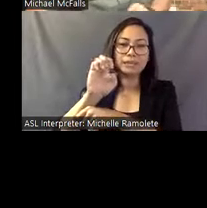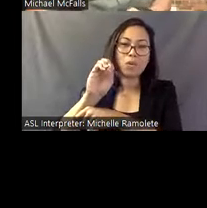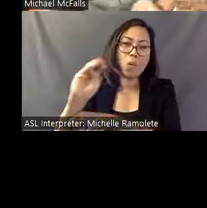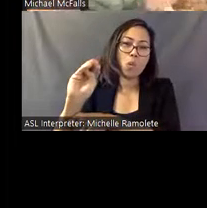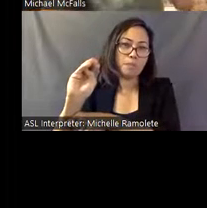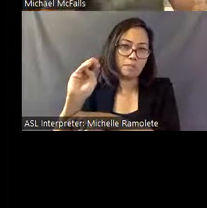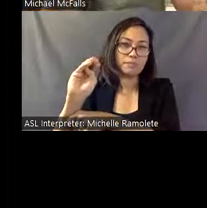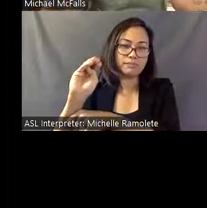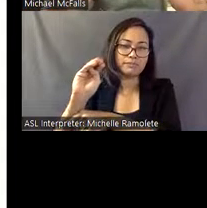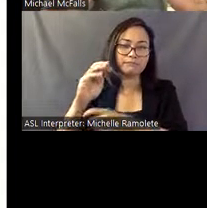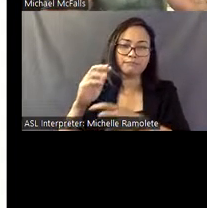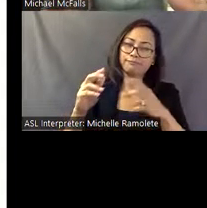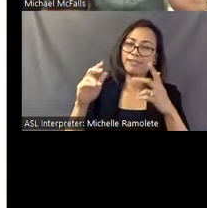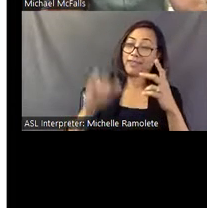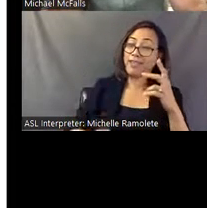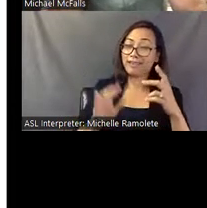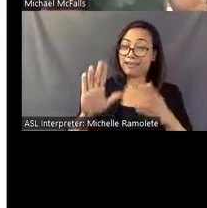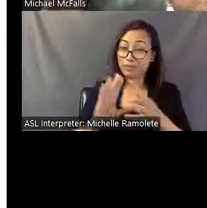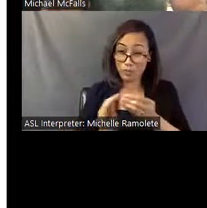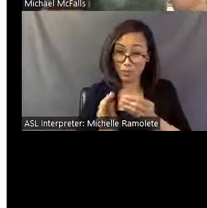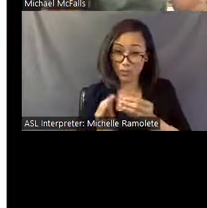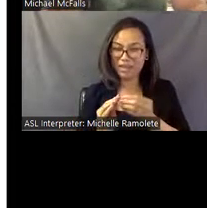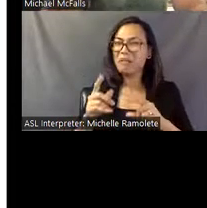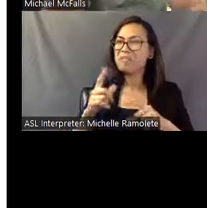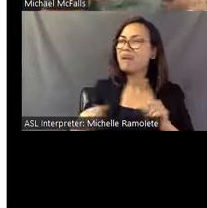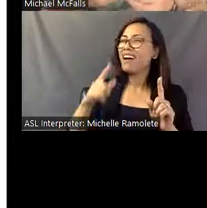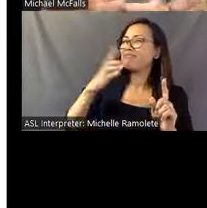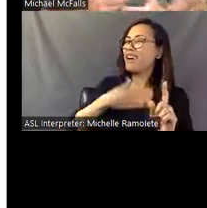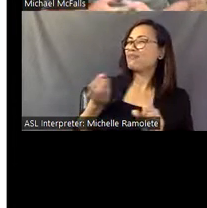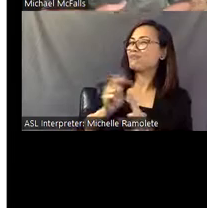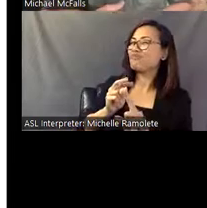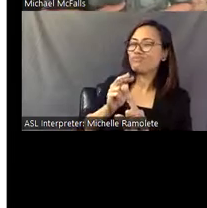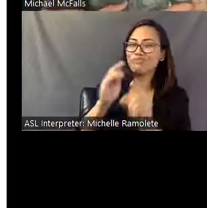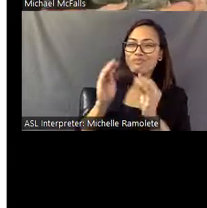So that's the story Eddie says, but I think there's other, more complex parts of this-